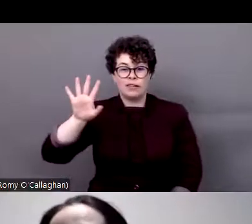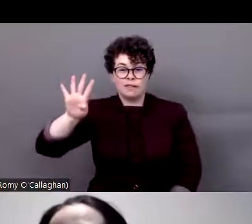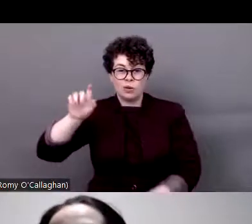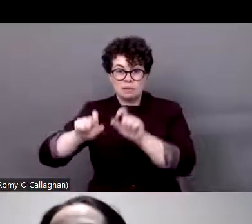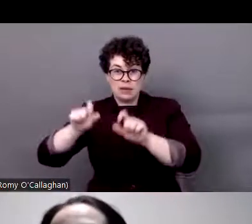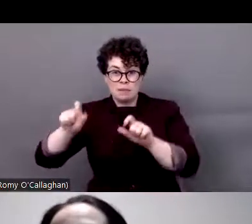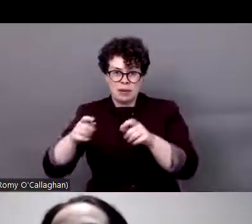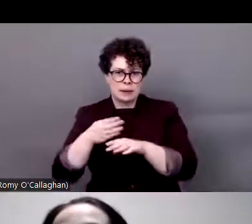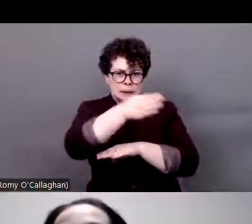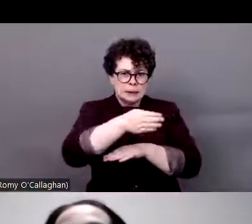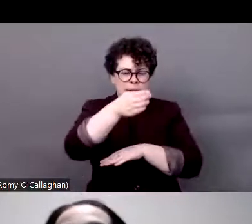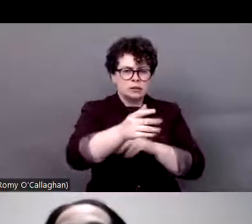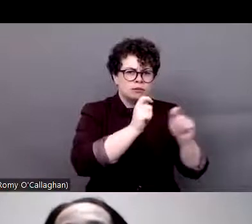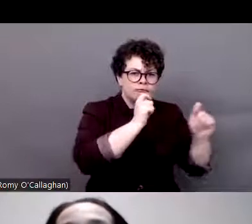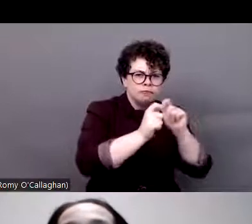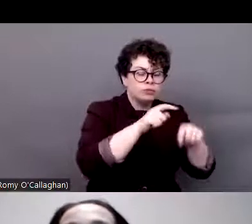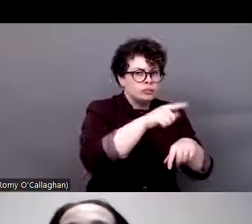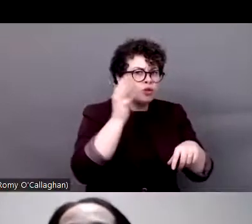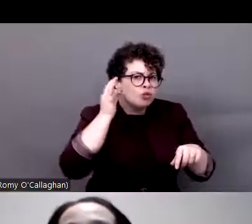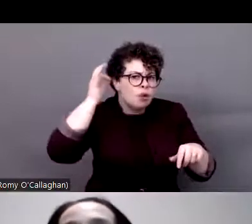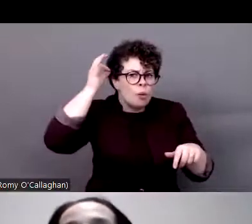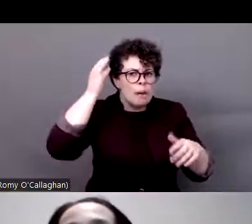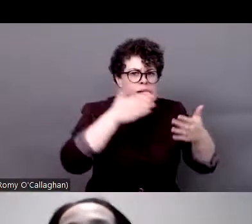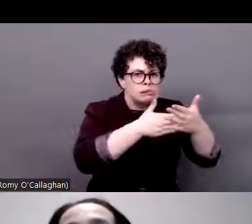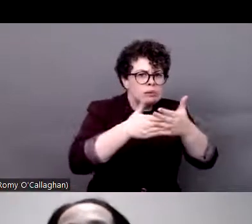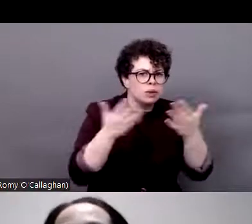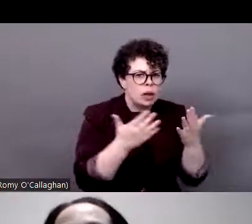find out their problems, difficulties and bring them to